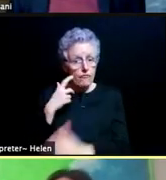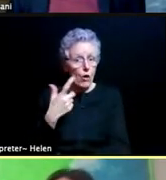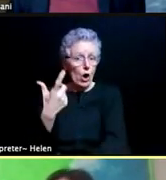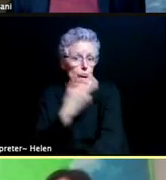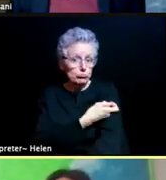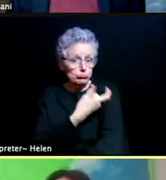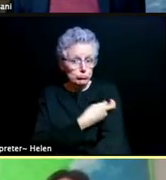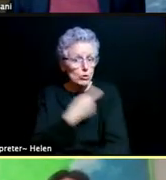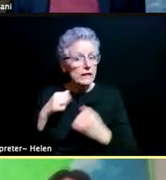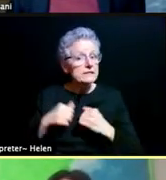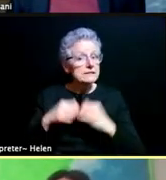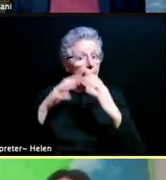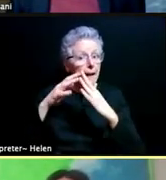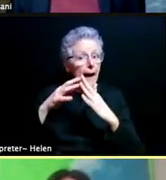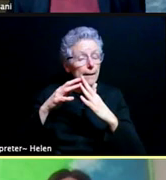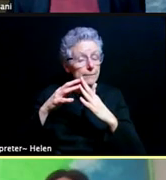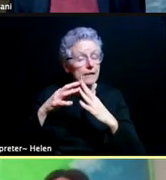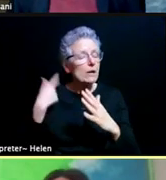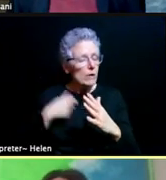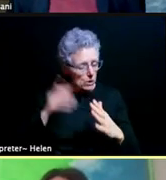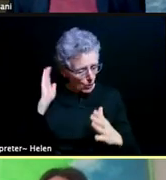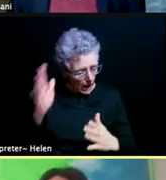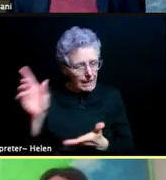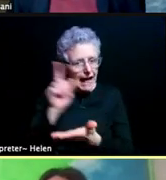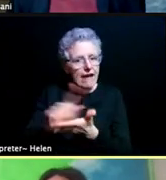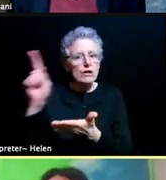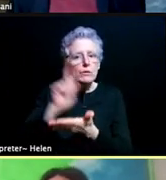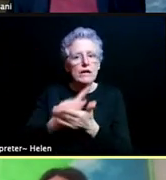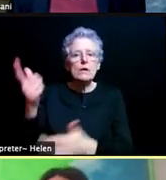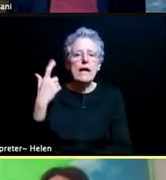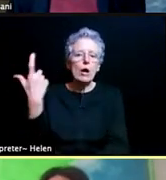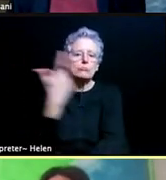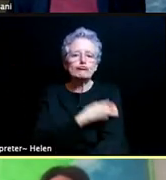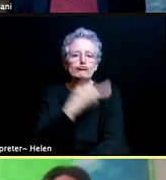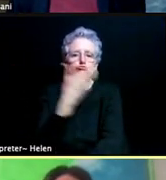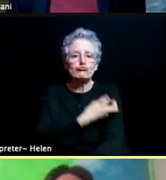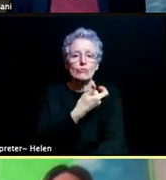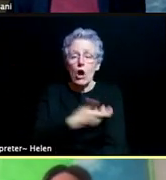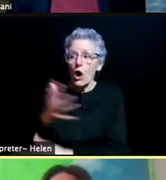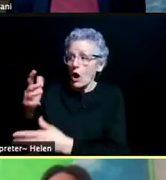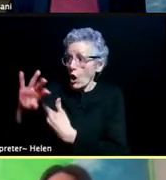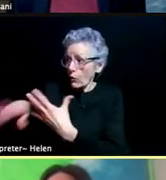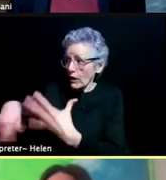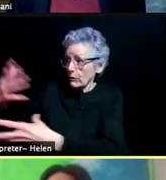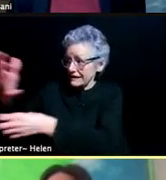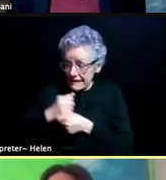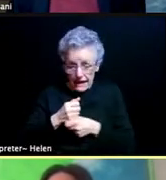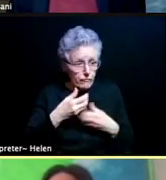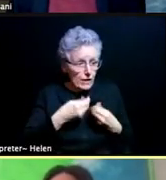which will continue to run, and every week we're delivering every dose that we receive to the populations we're serving,